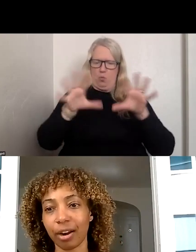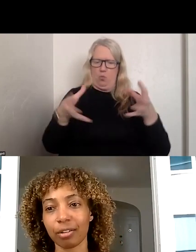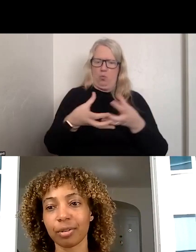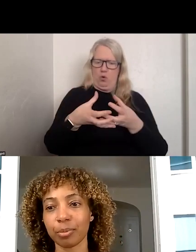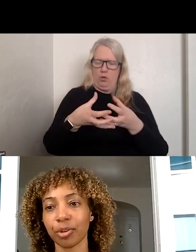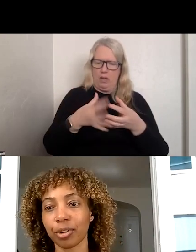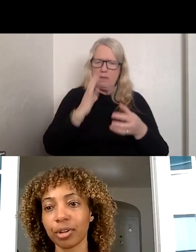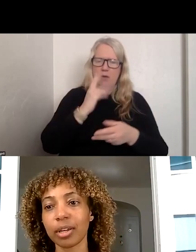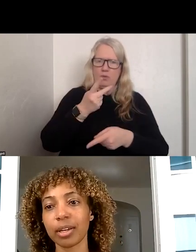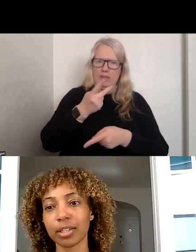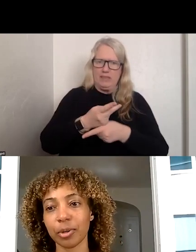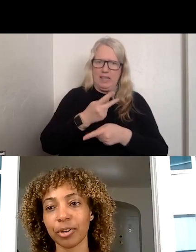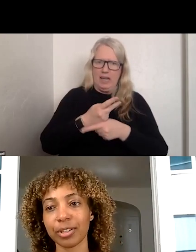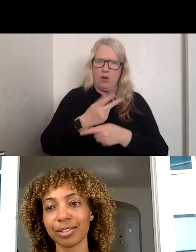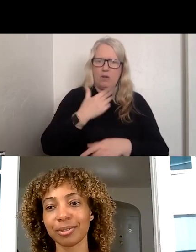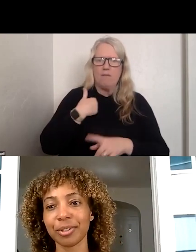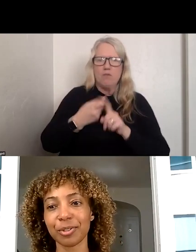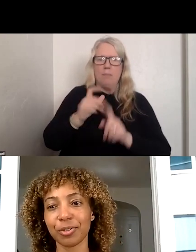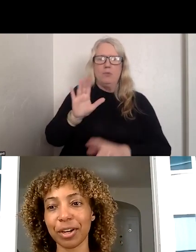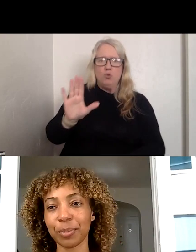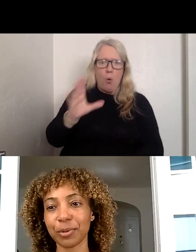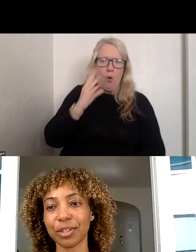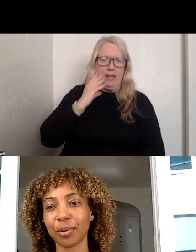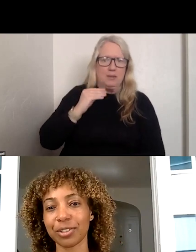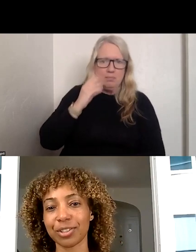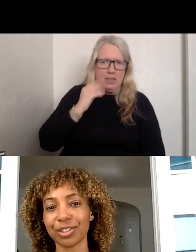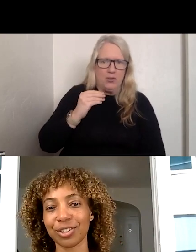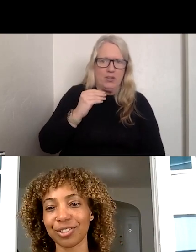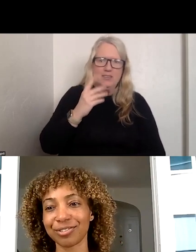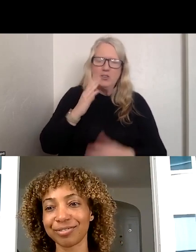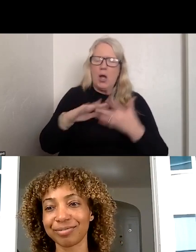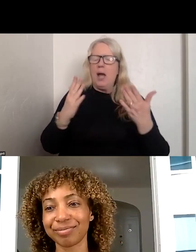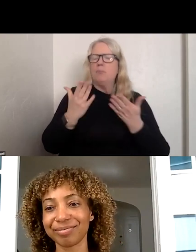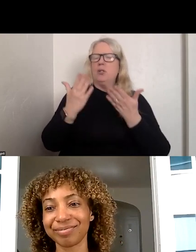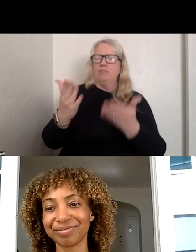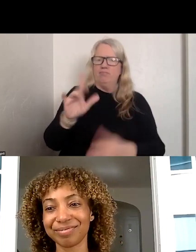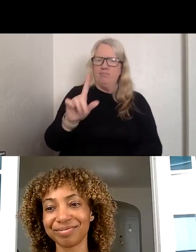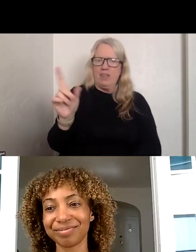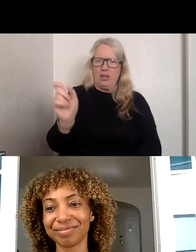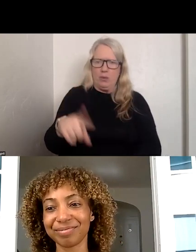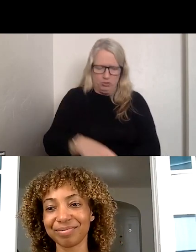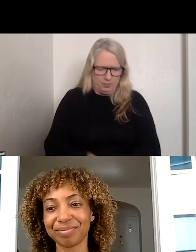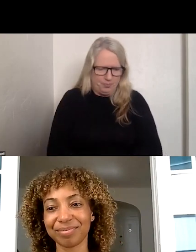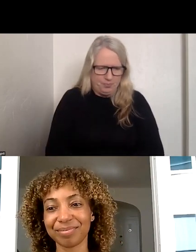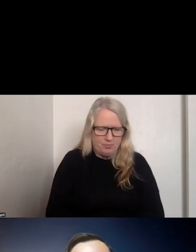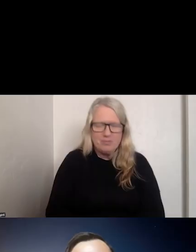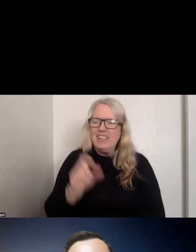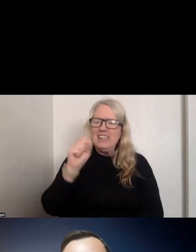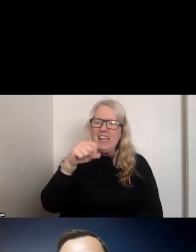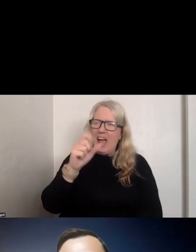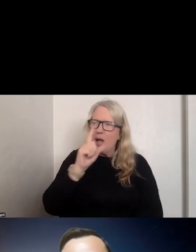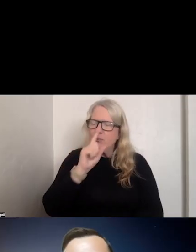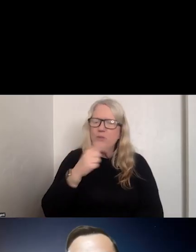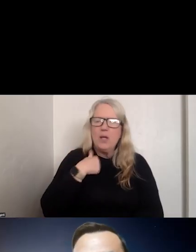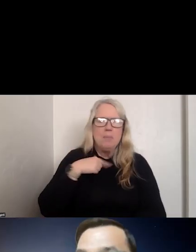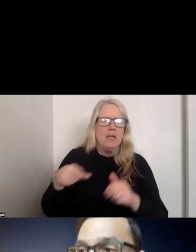CARE, FROM YOUR EXPERIENCE. >>: ABSOLUTELY. THE FIRST PRESENTATION